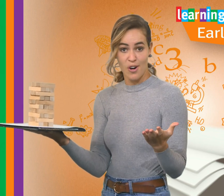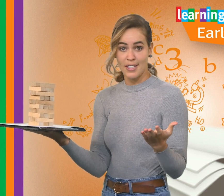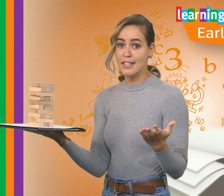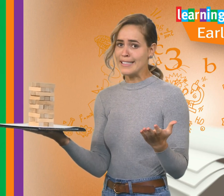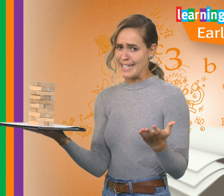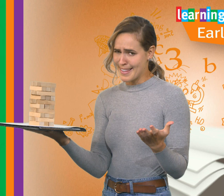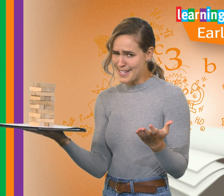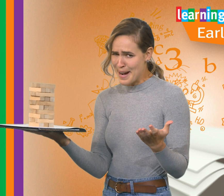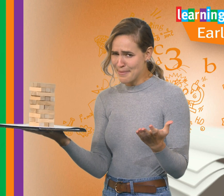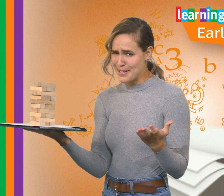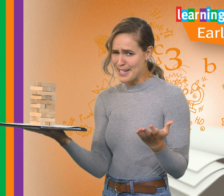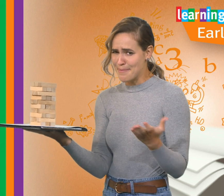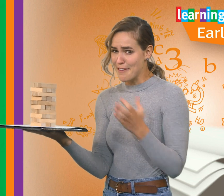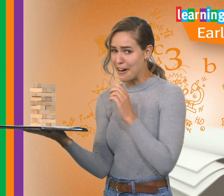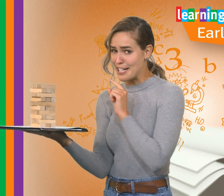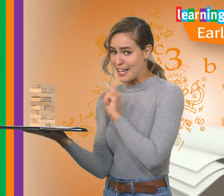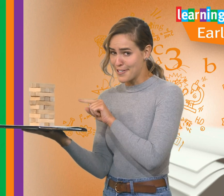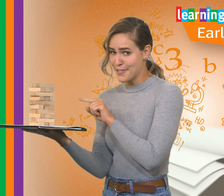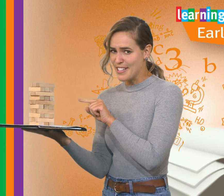Other times, you need to be very gentle,